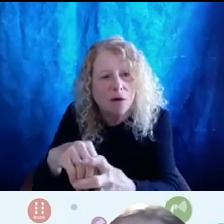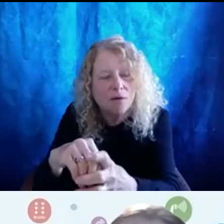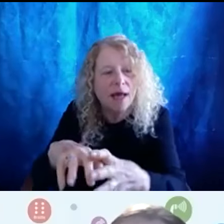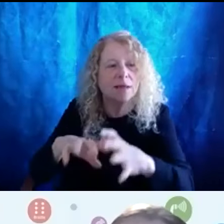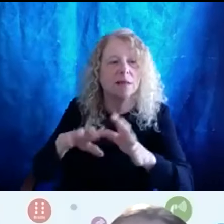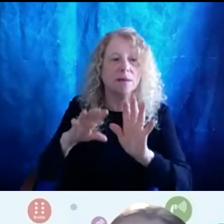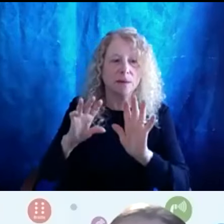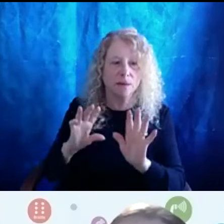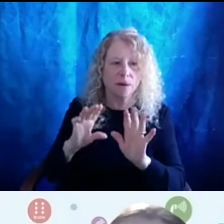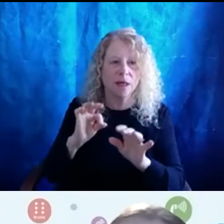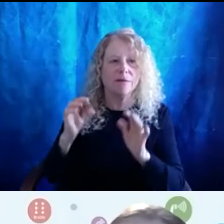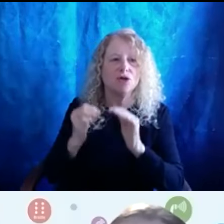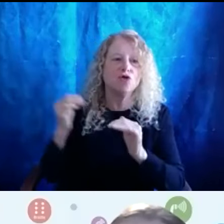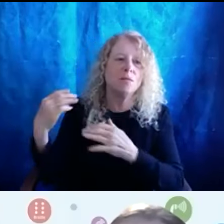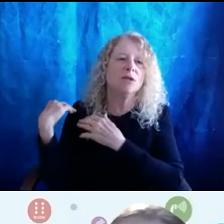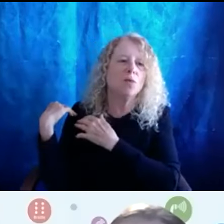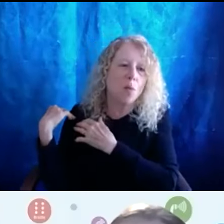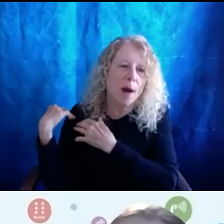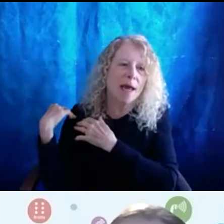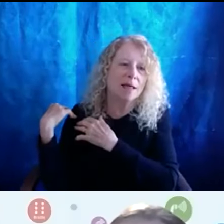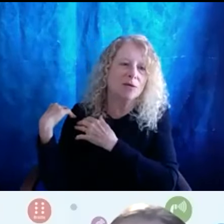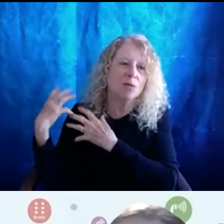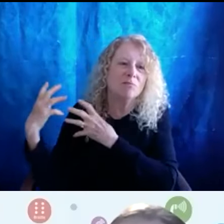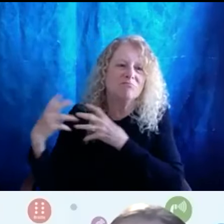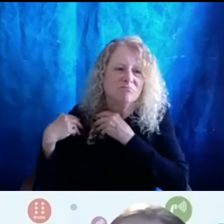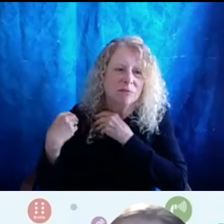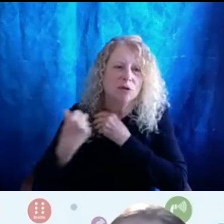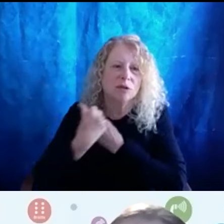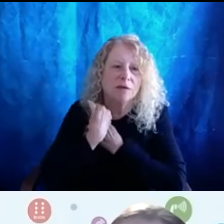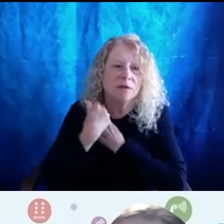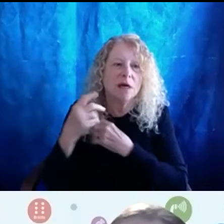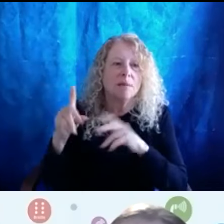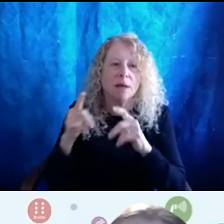much weight to carry for ourselves. Because those of us who are doing this